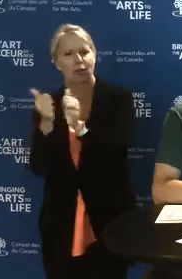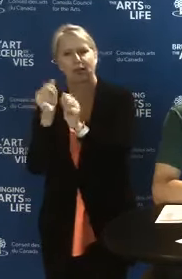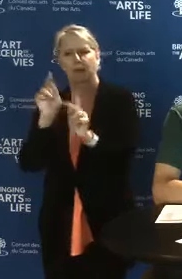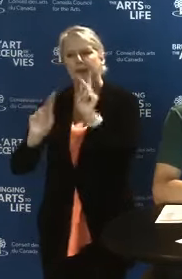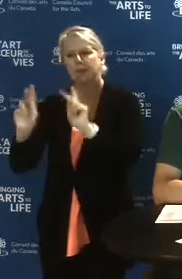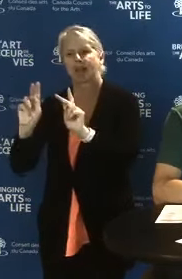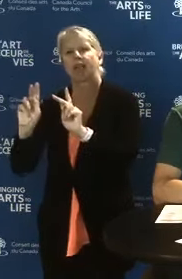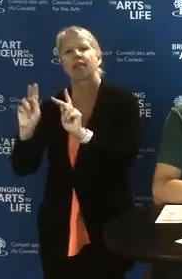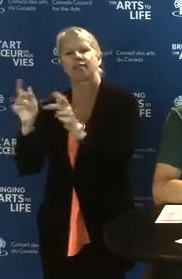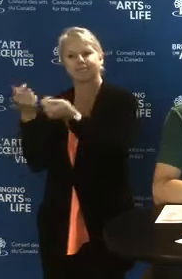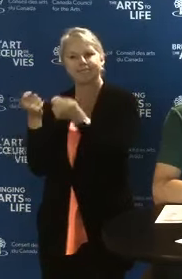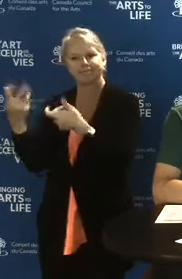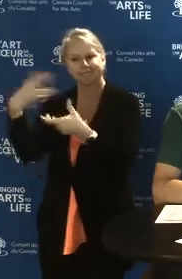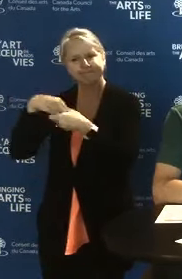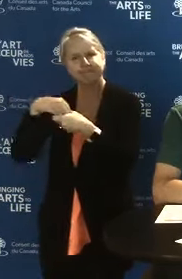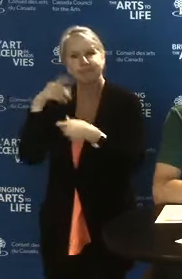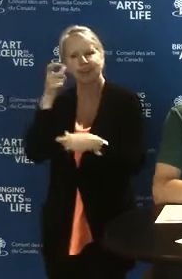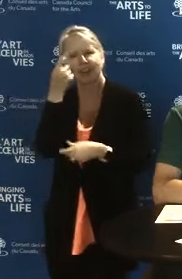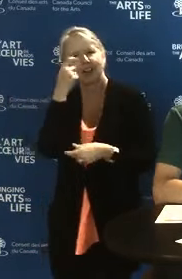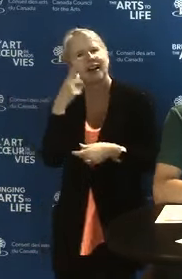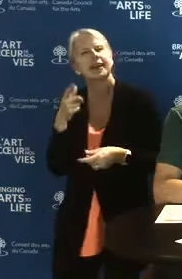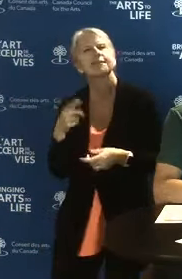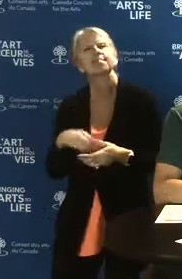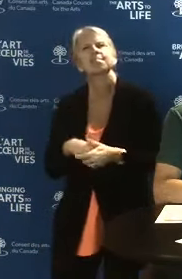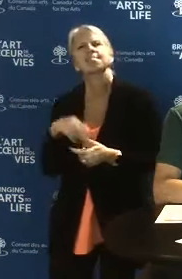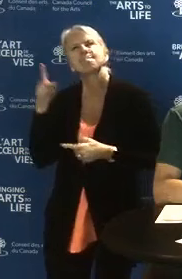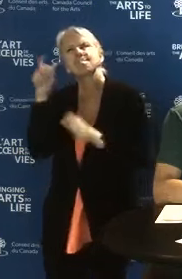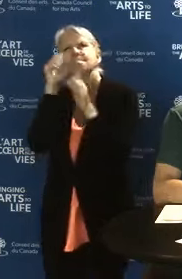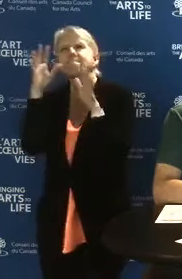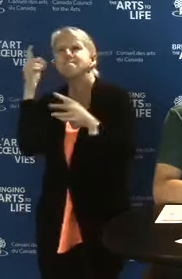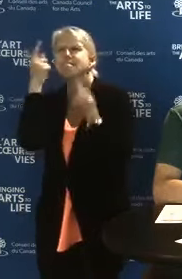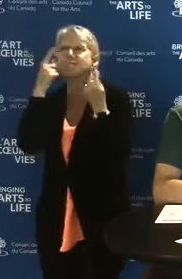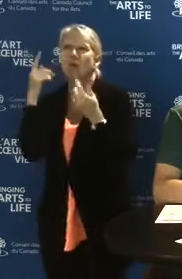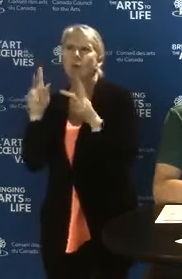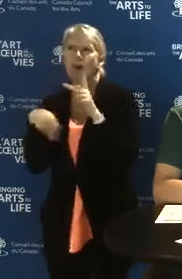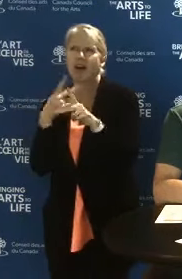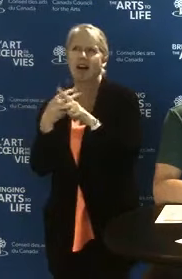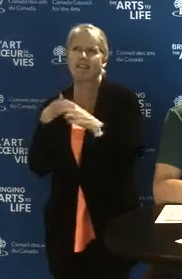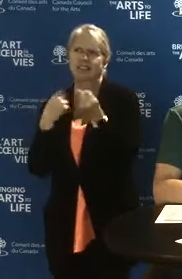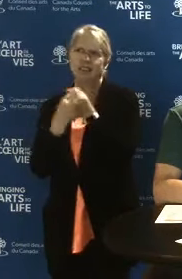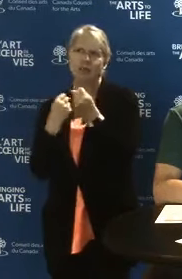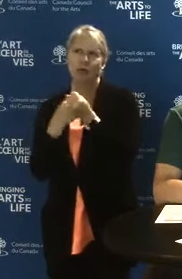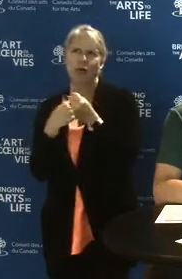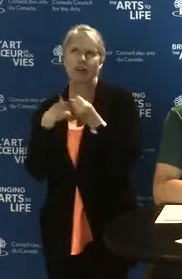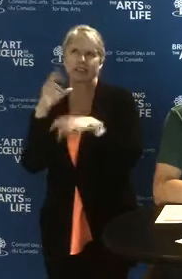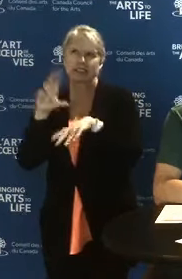Again, to consider the kind of support you might get, ask yourself these questions: